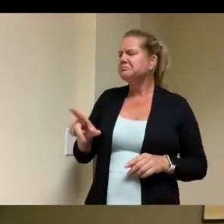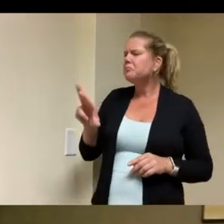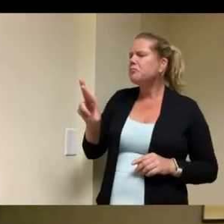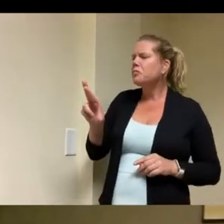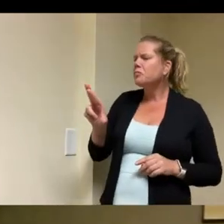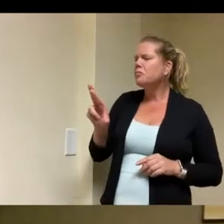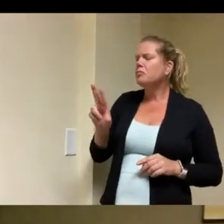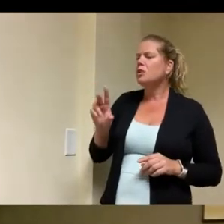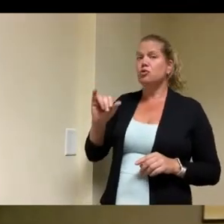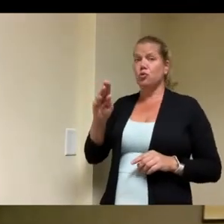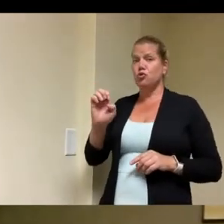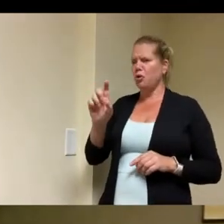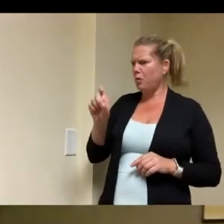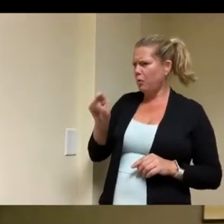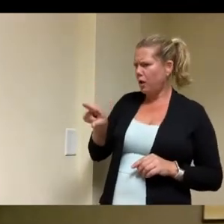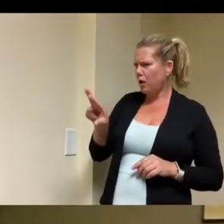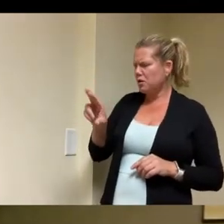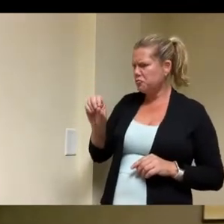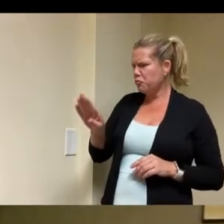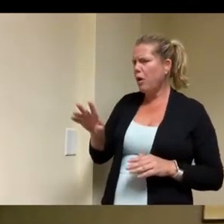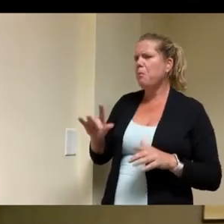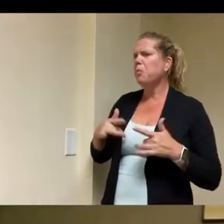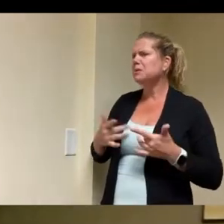what it was what it will be